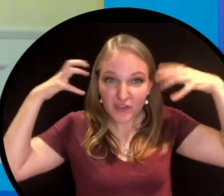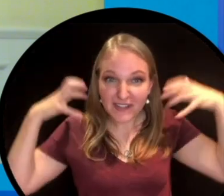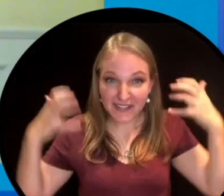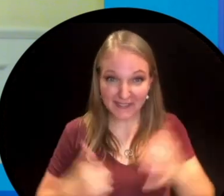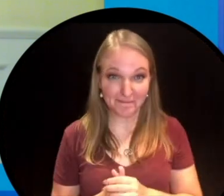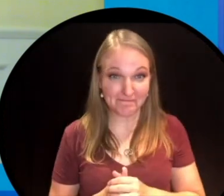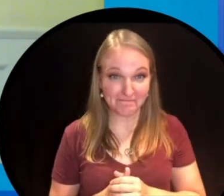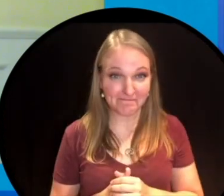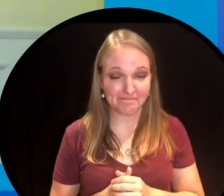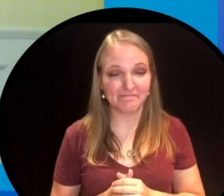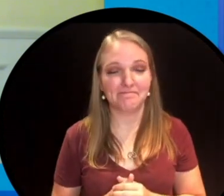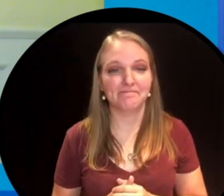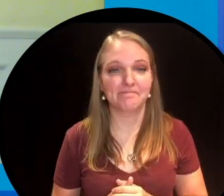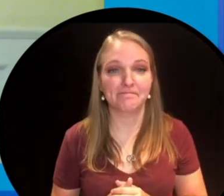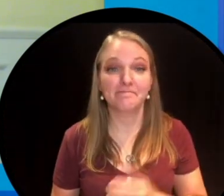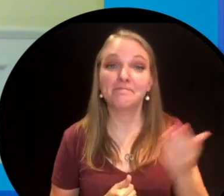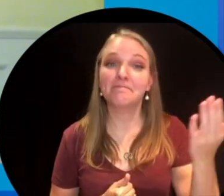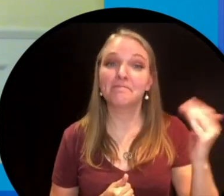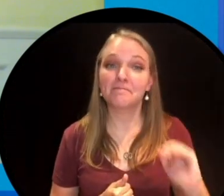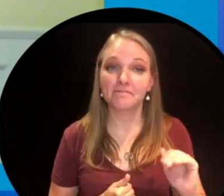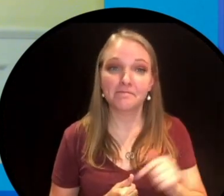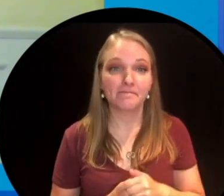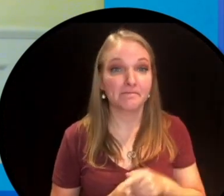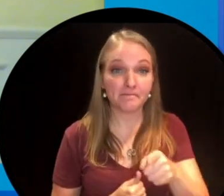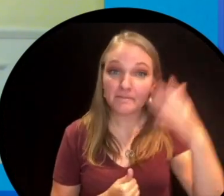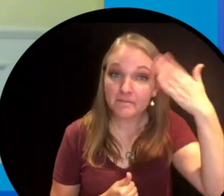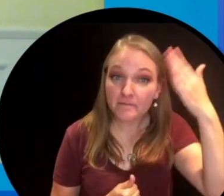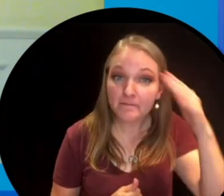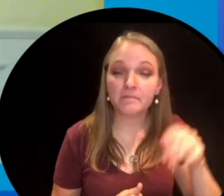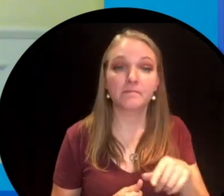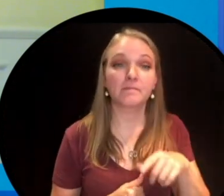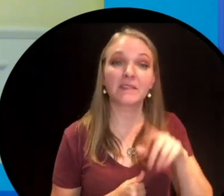Now another thing that you might not know about Terry is that he was Metis.